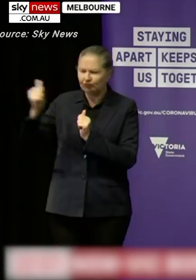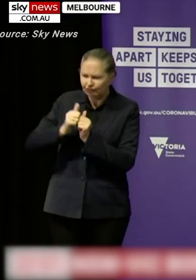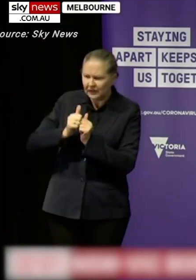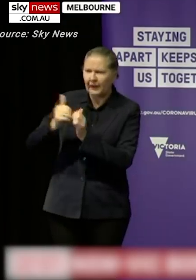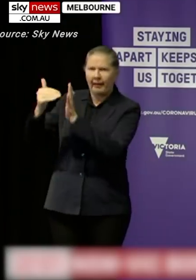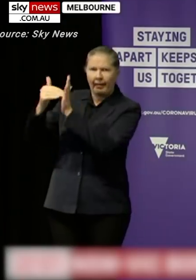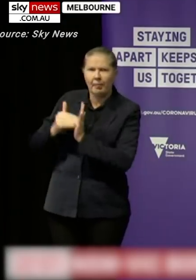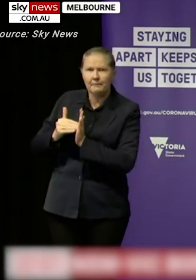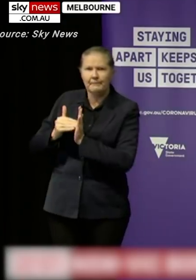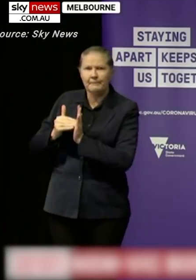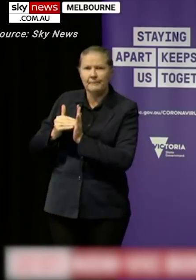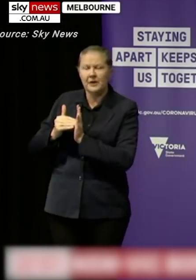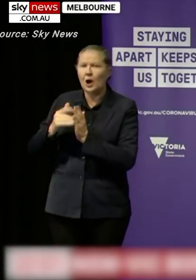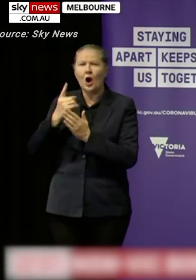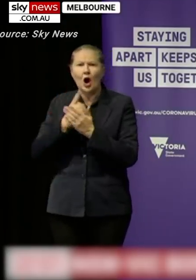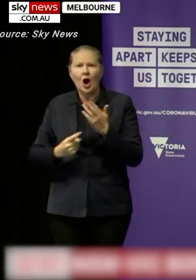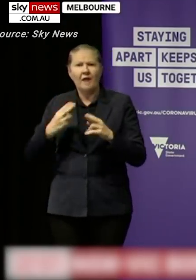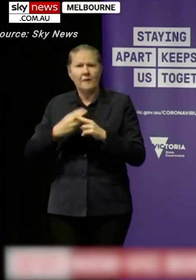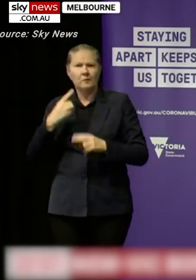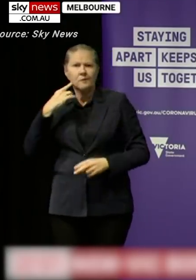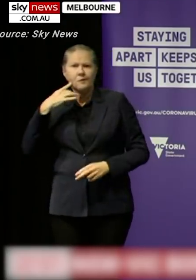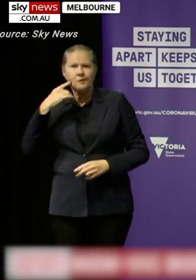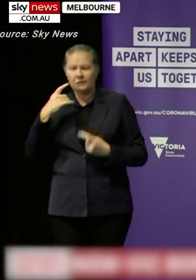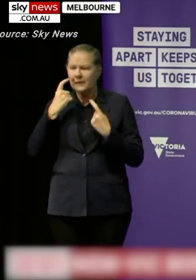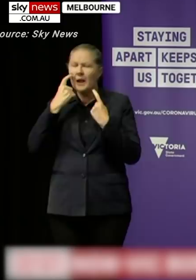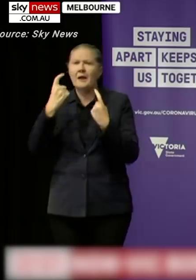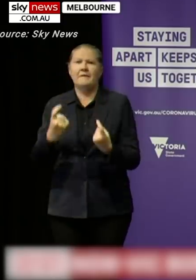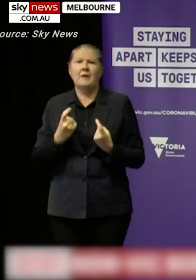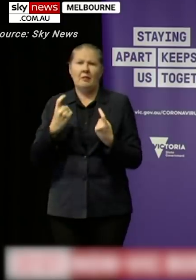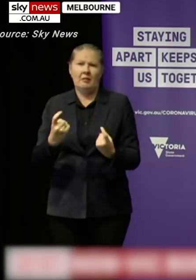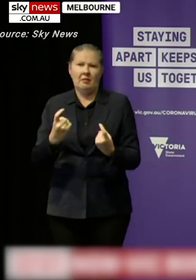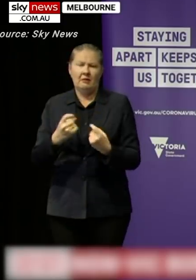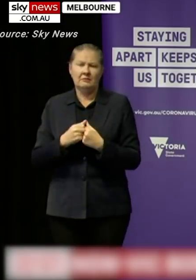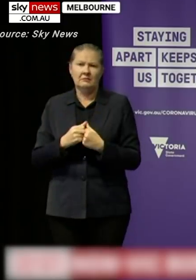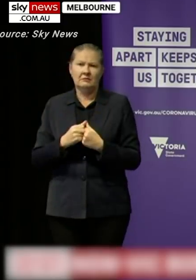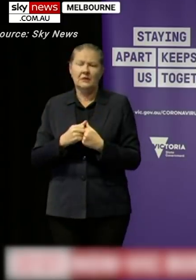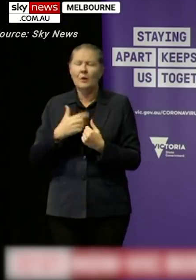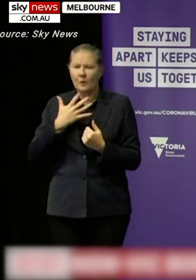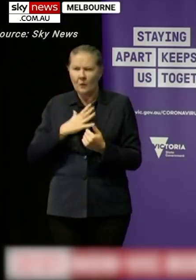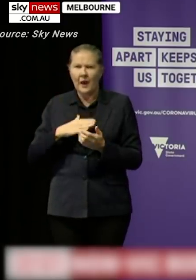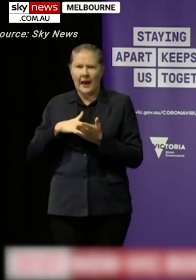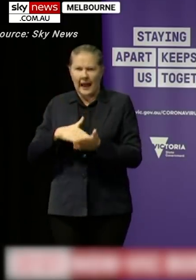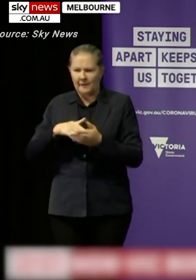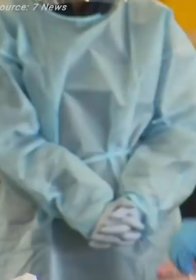This is one of those precautionary measures, it's one of those things that I think will help us in broader terms to contain the spread of the virus.